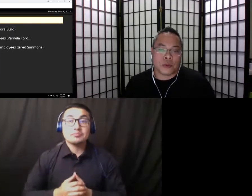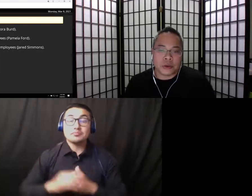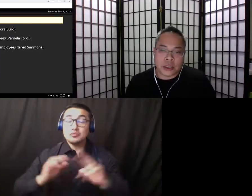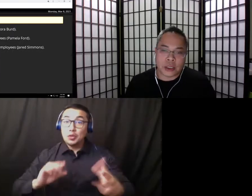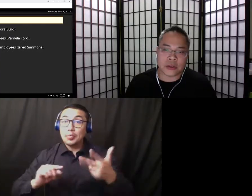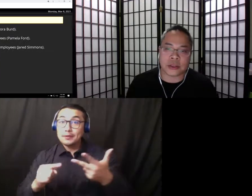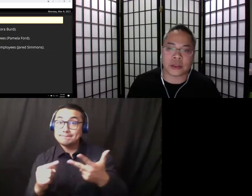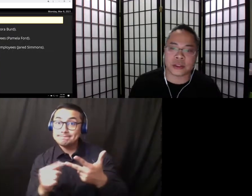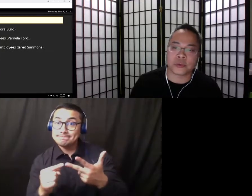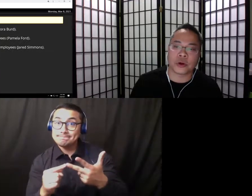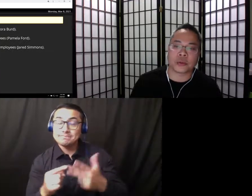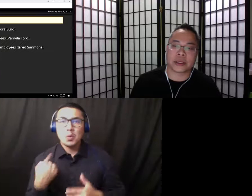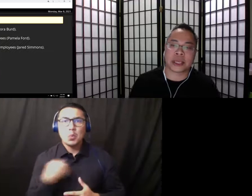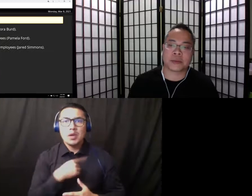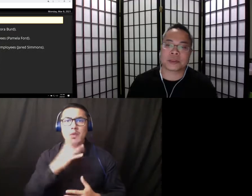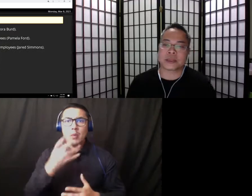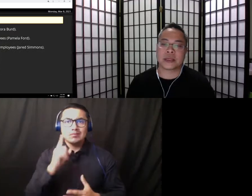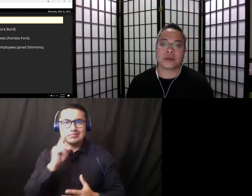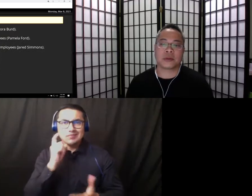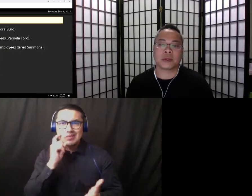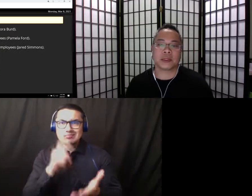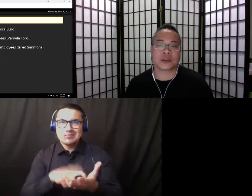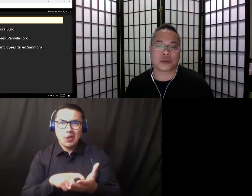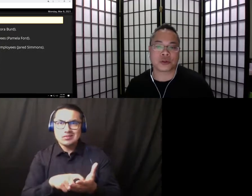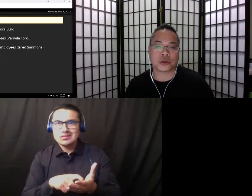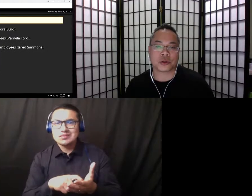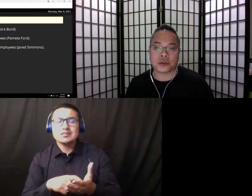acknowledge the collective work by the Campus Safety Committee, the Instructional Continuity,